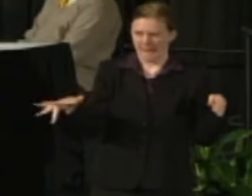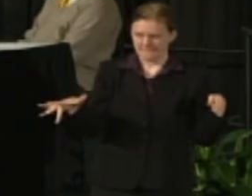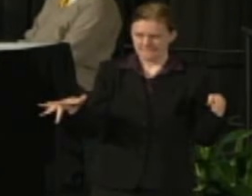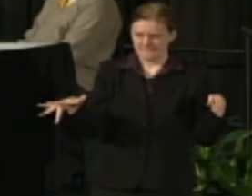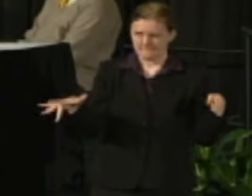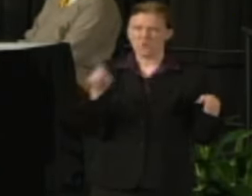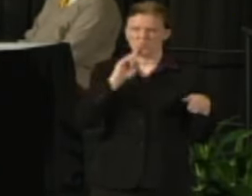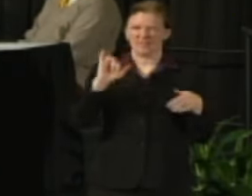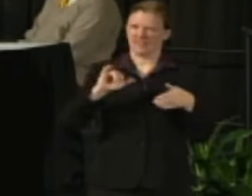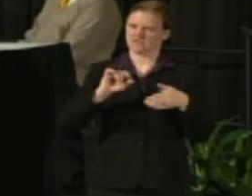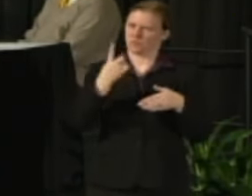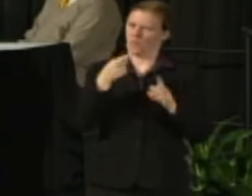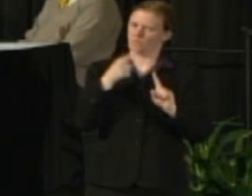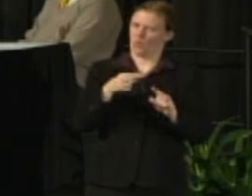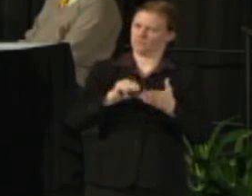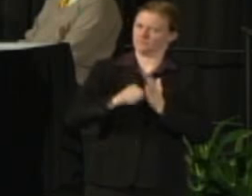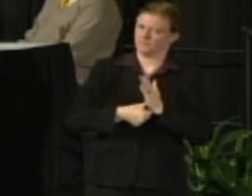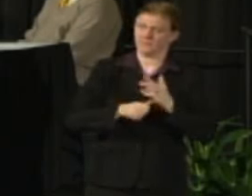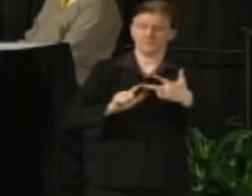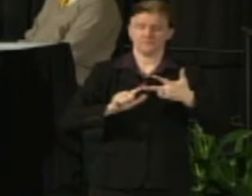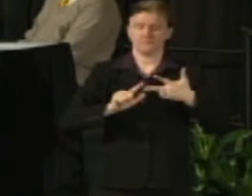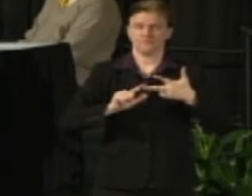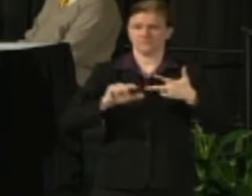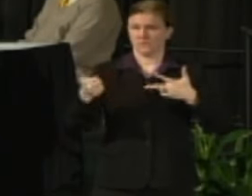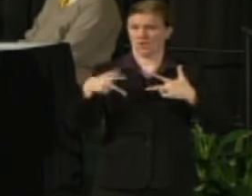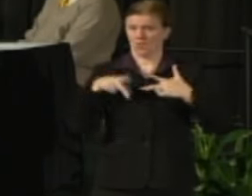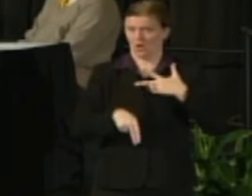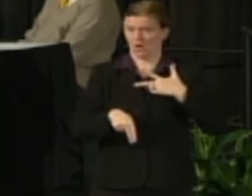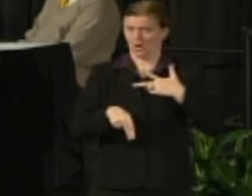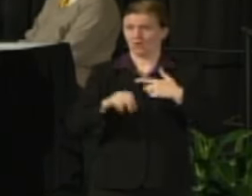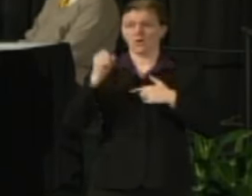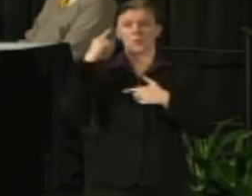and finally on the amount of the cuts, the governor in his press release last week said